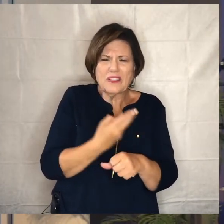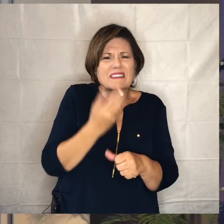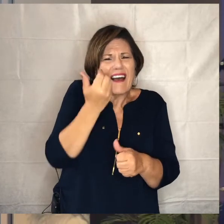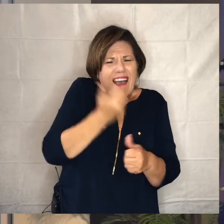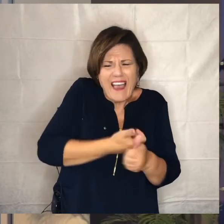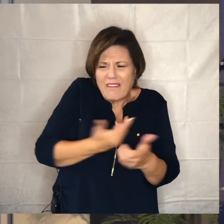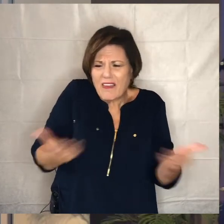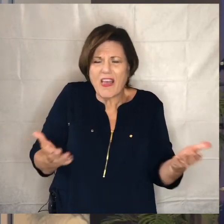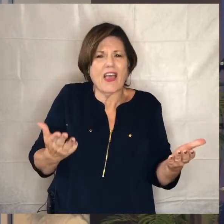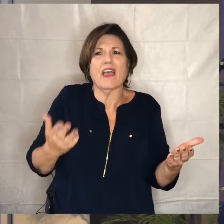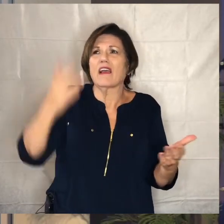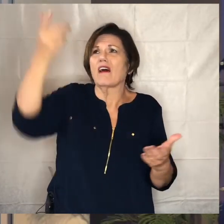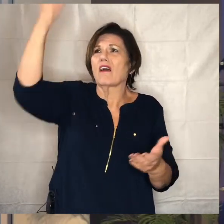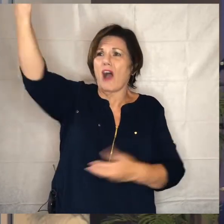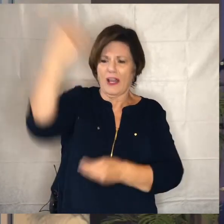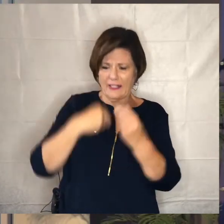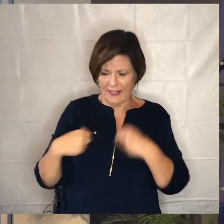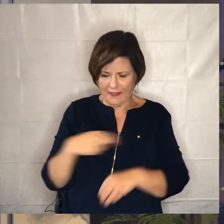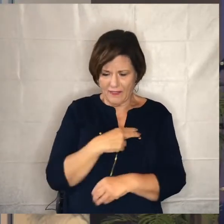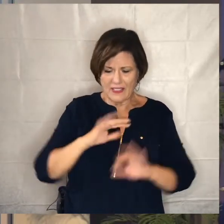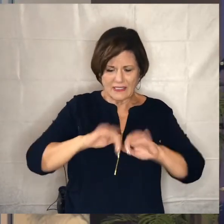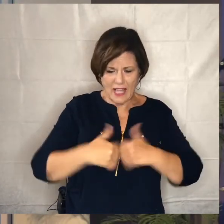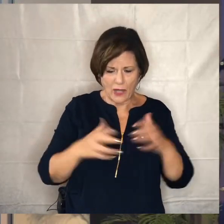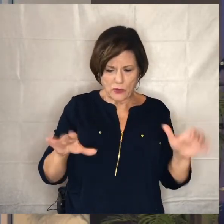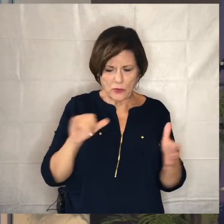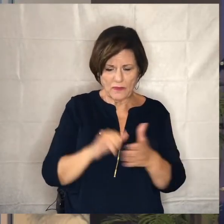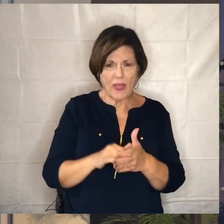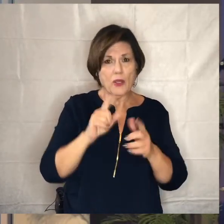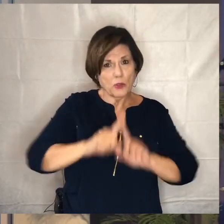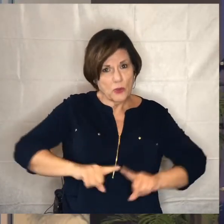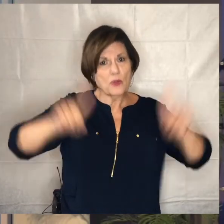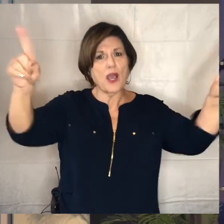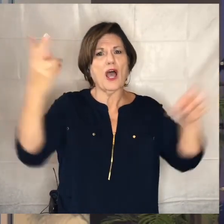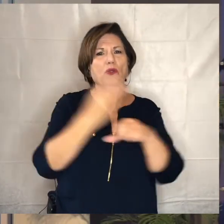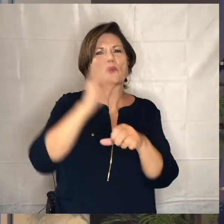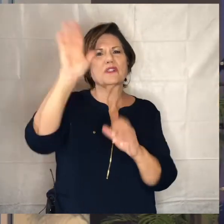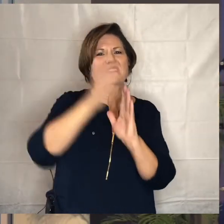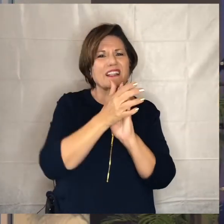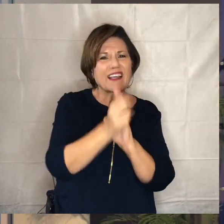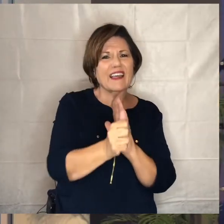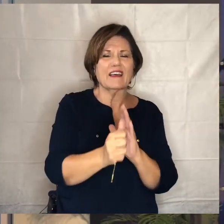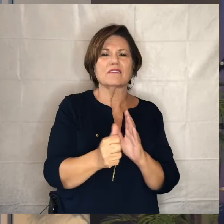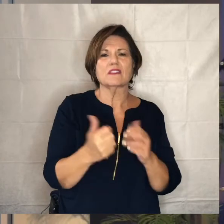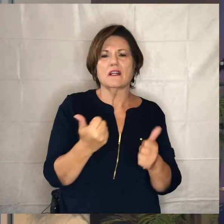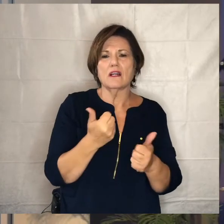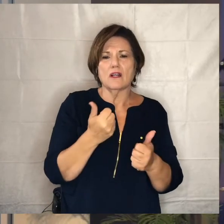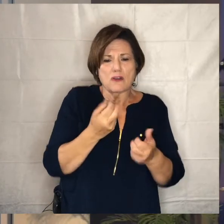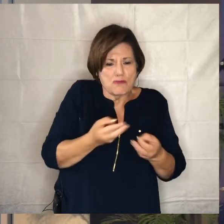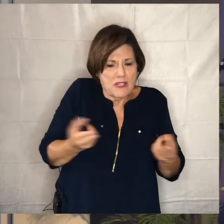everything we've been given to figure out how to do that so go using those gifts those skills those resources